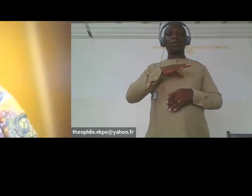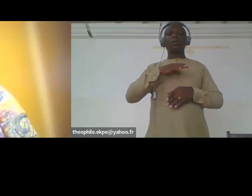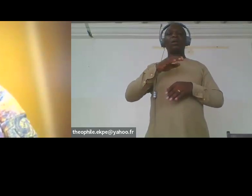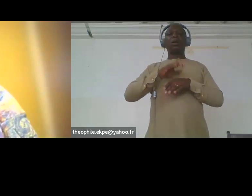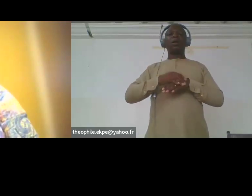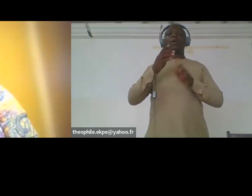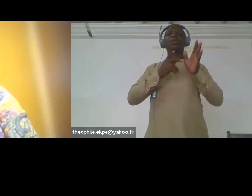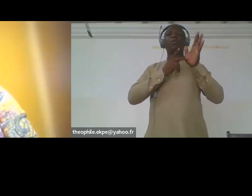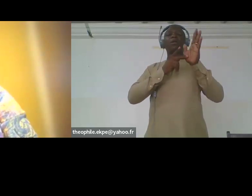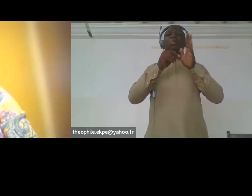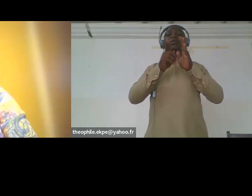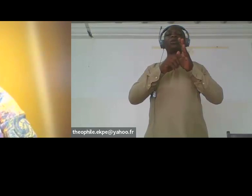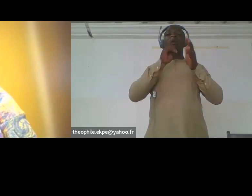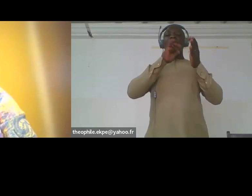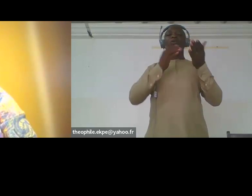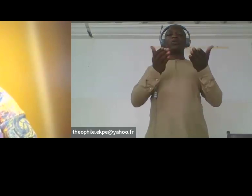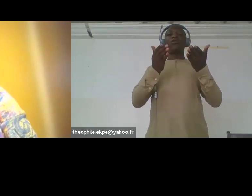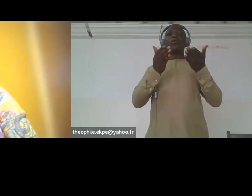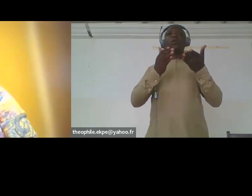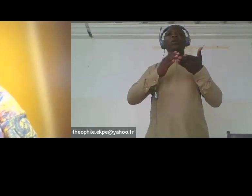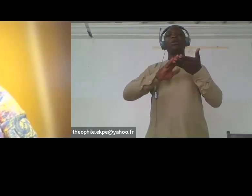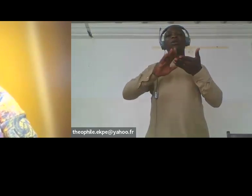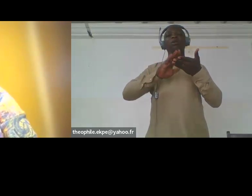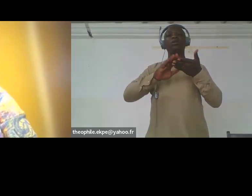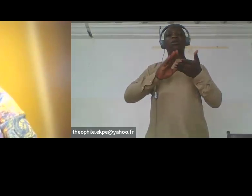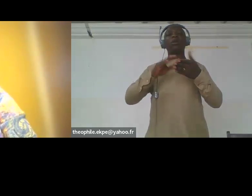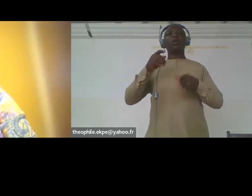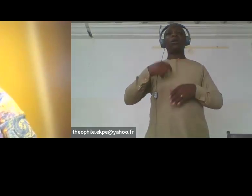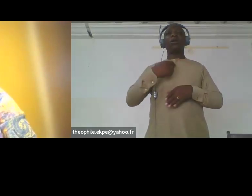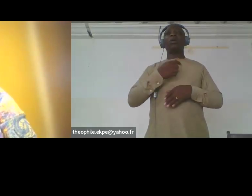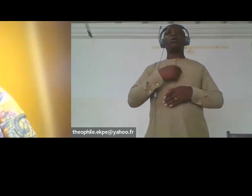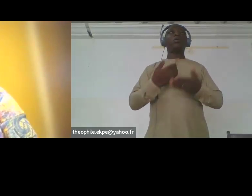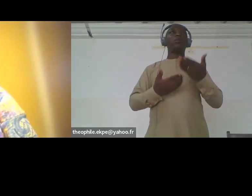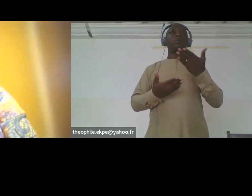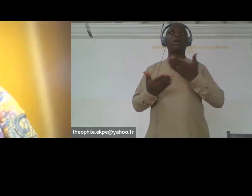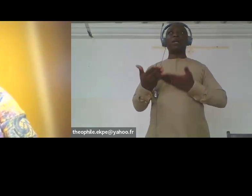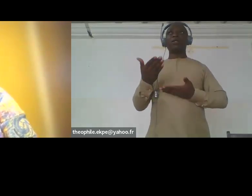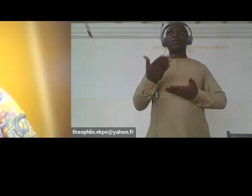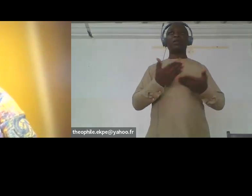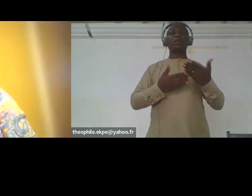[SOPHIE] would you please share with us some recommendations that you want to adress